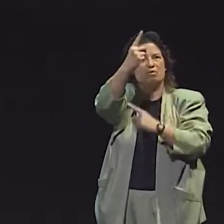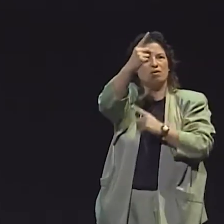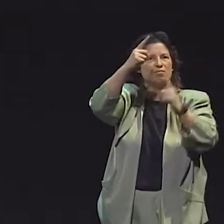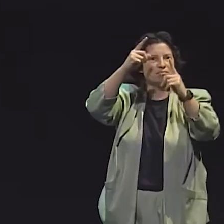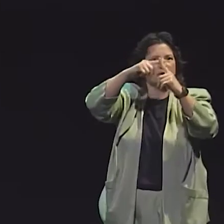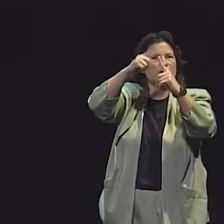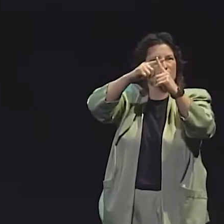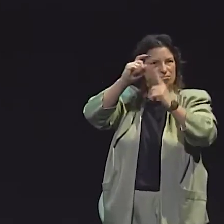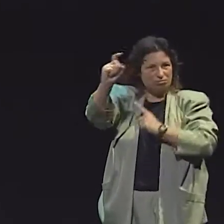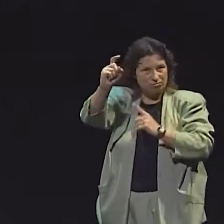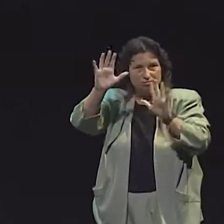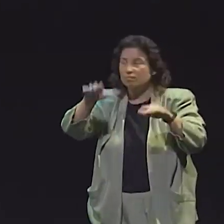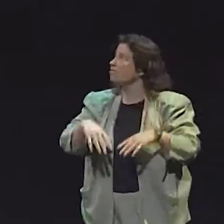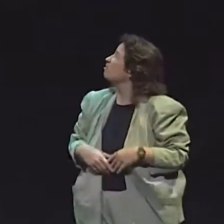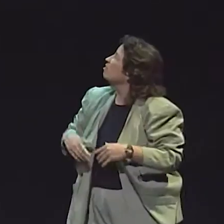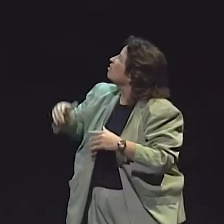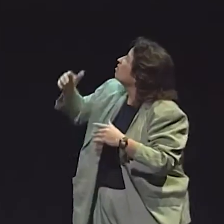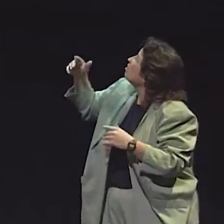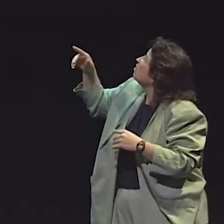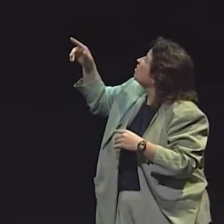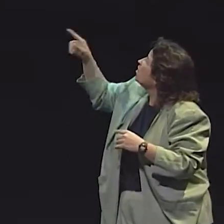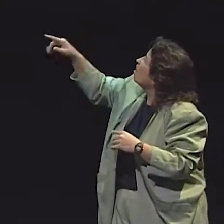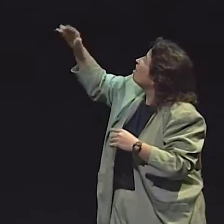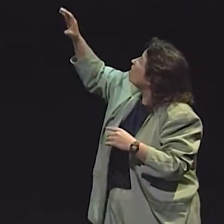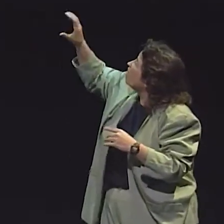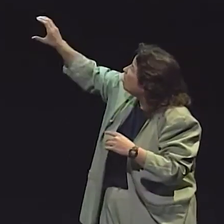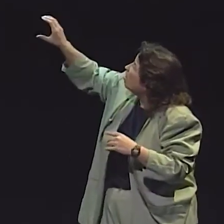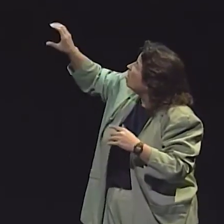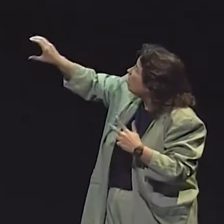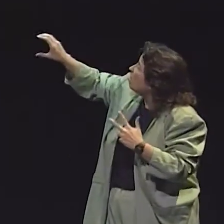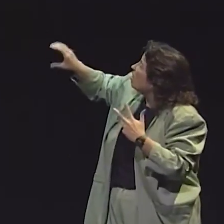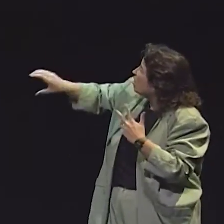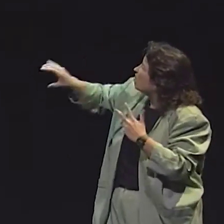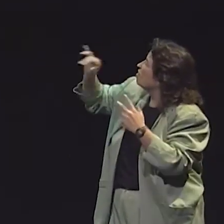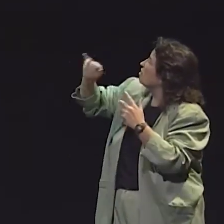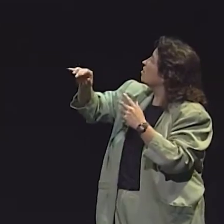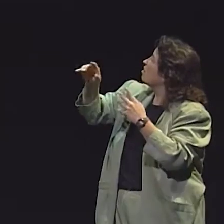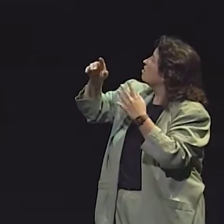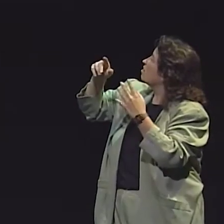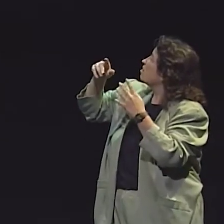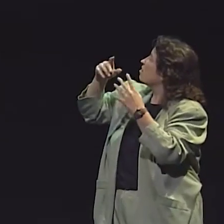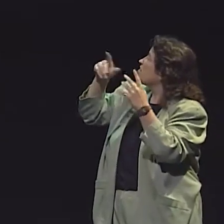THE REASON I HAVE THIS ONE "X" IS BECAUSE WE WANT TO BE ABLE TO GIVE